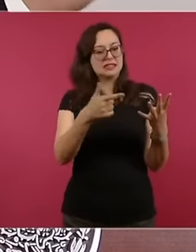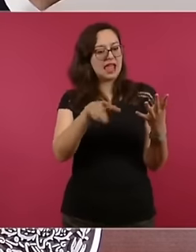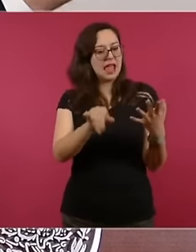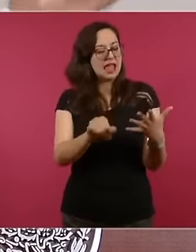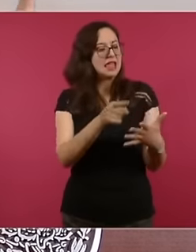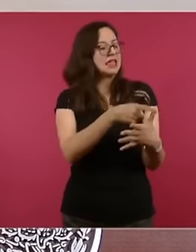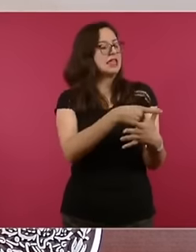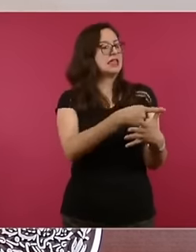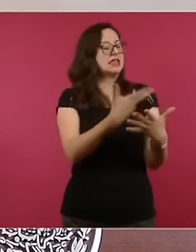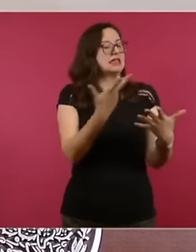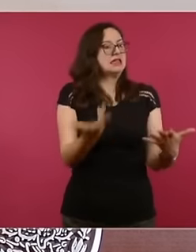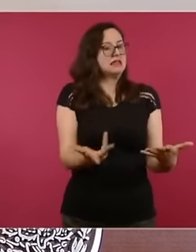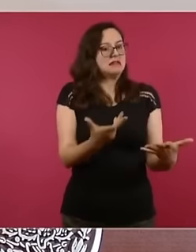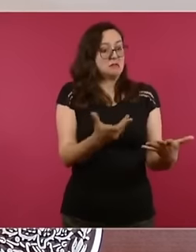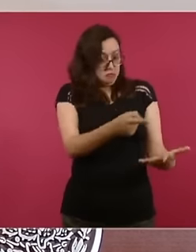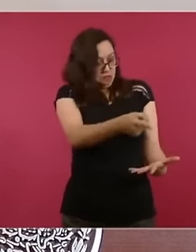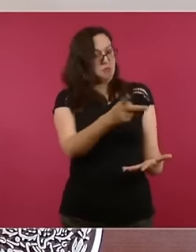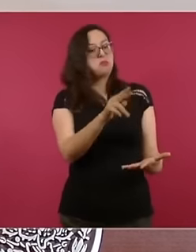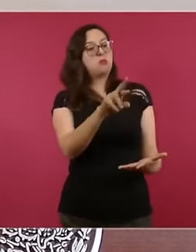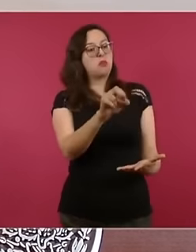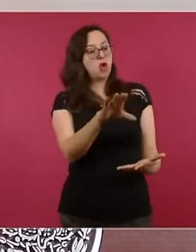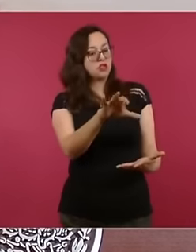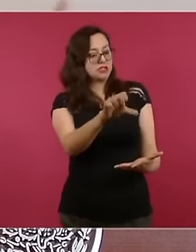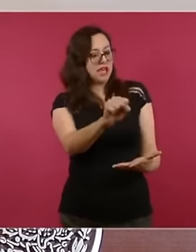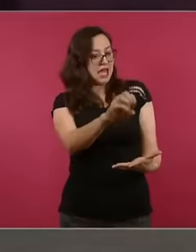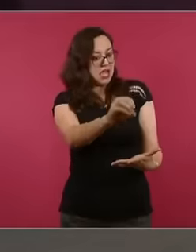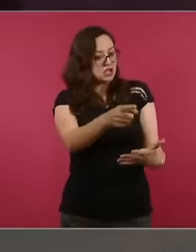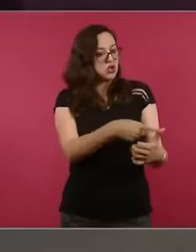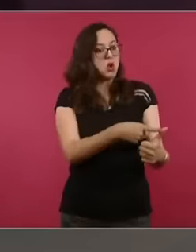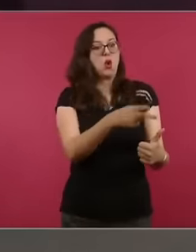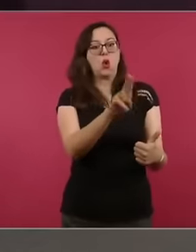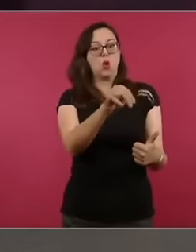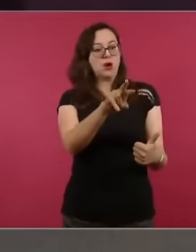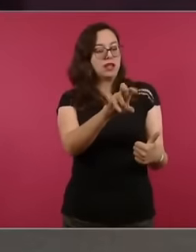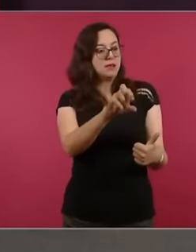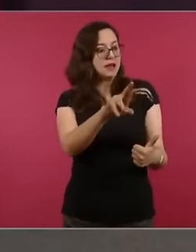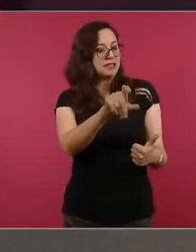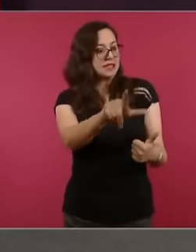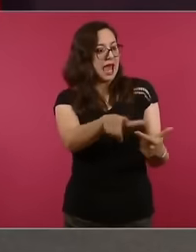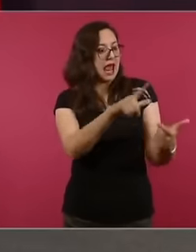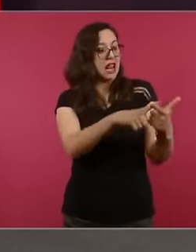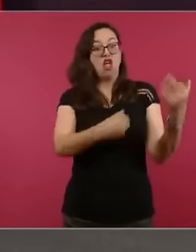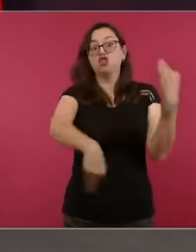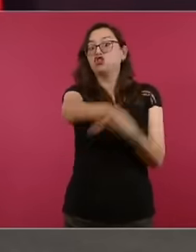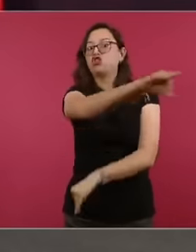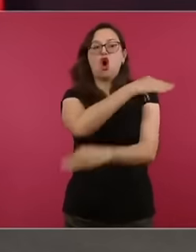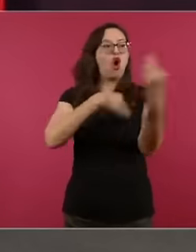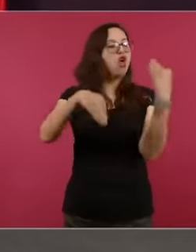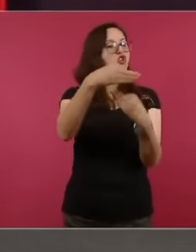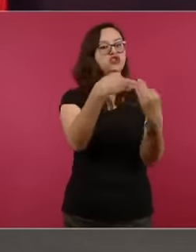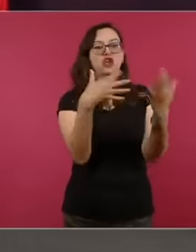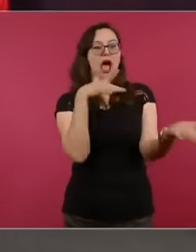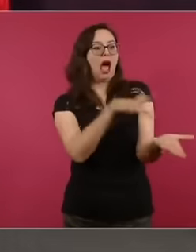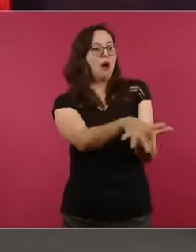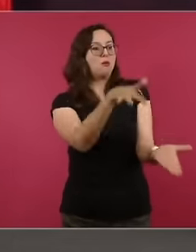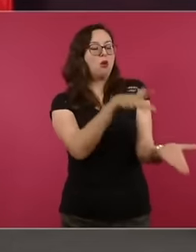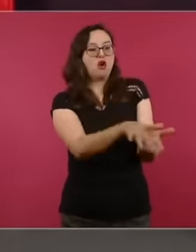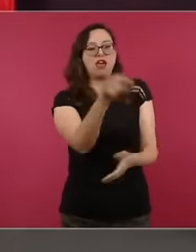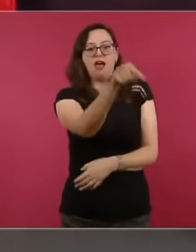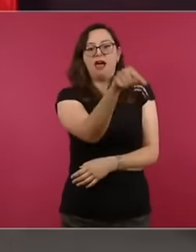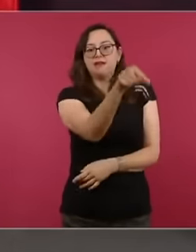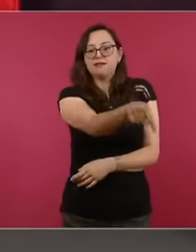exceptions, so think about the universal, everyone with honorable exceptions,